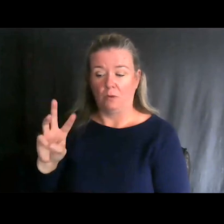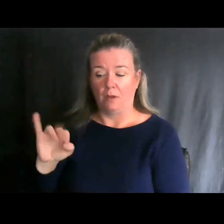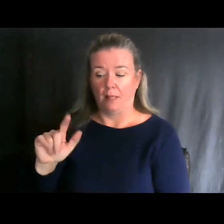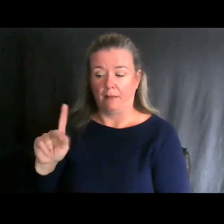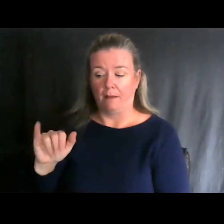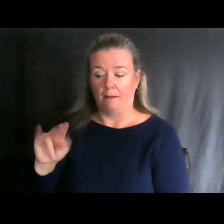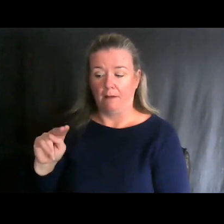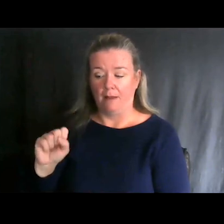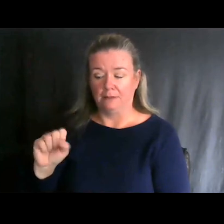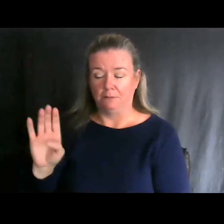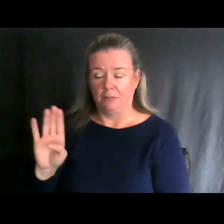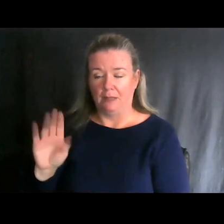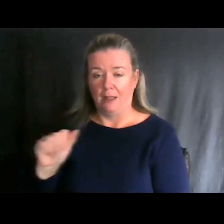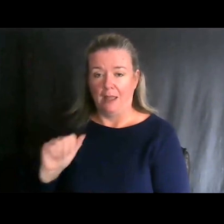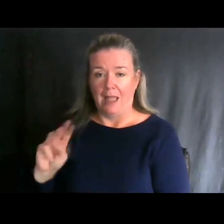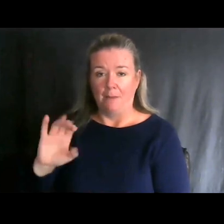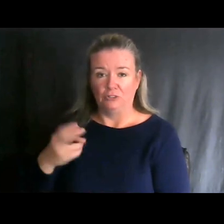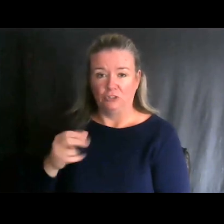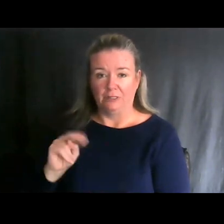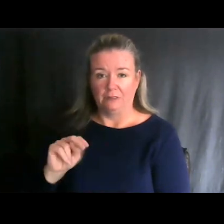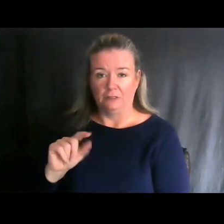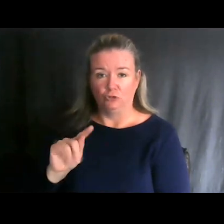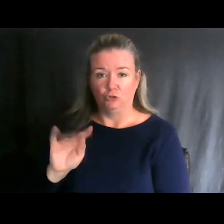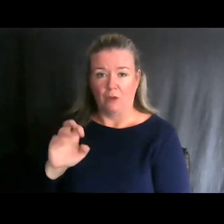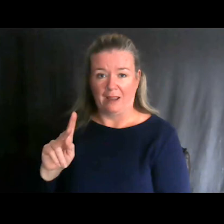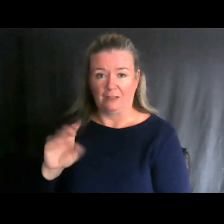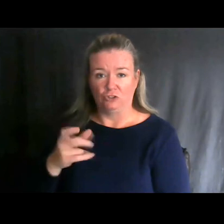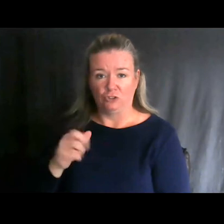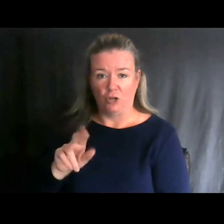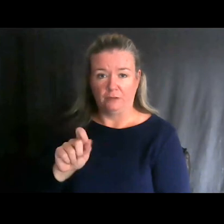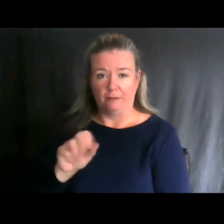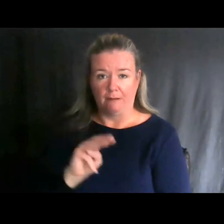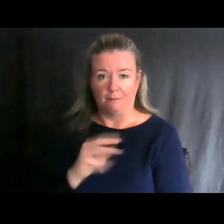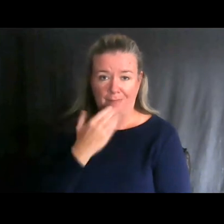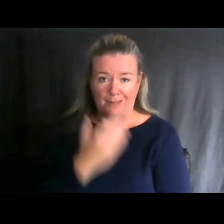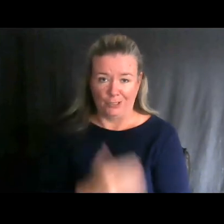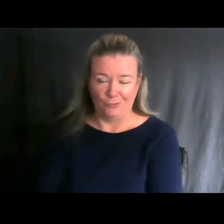Thank You!